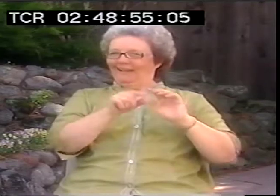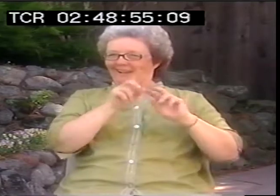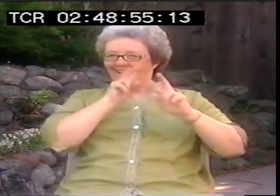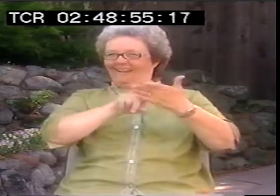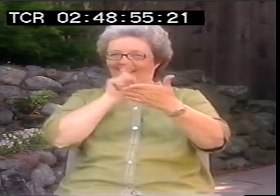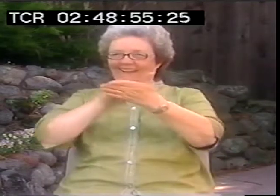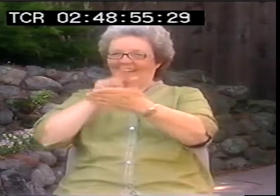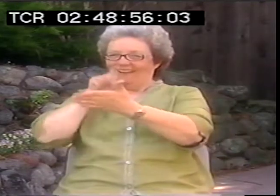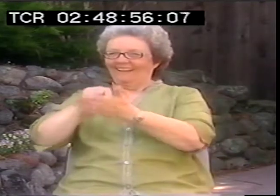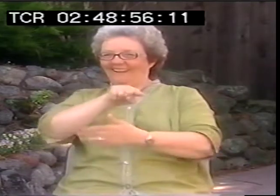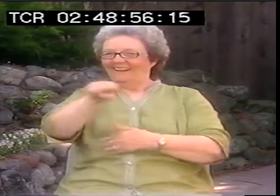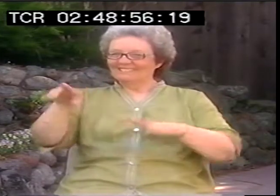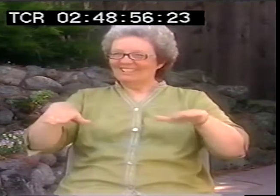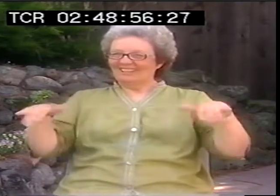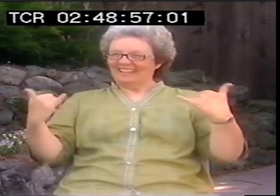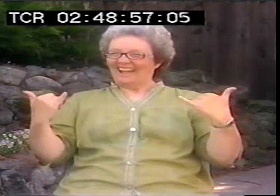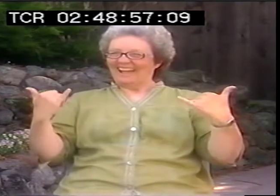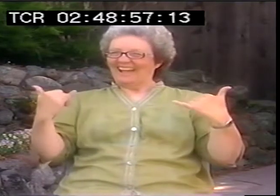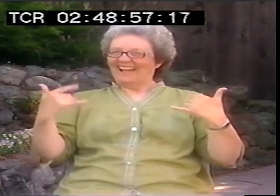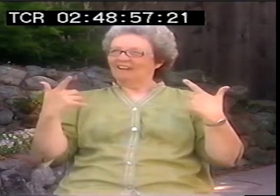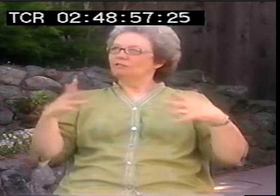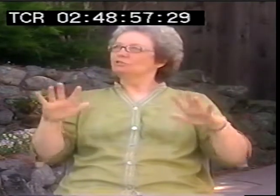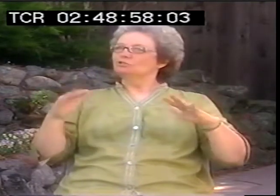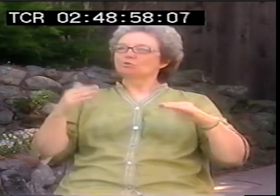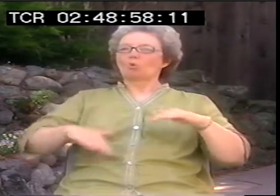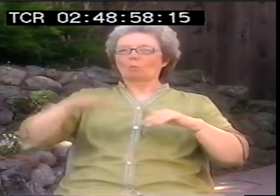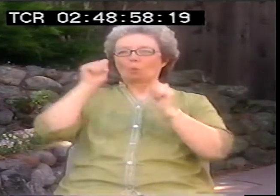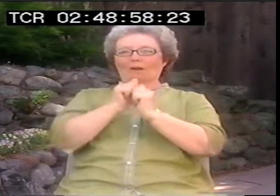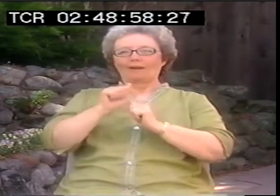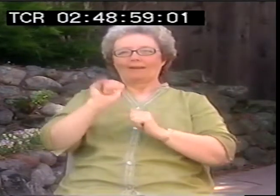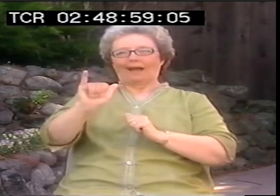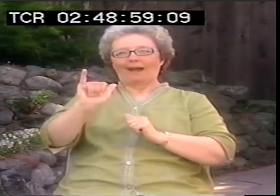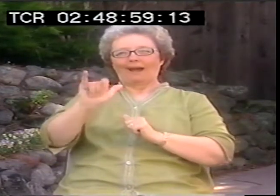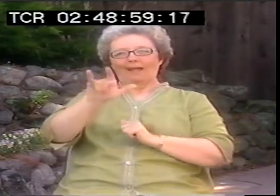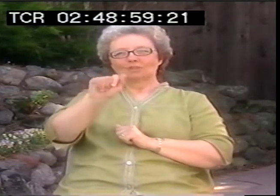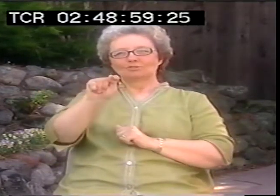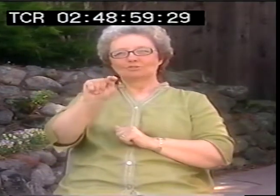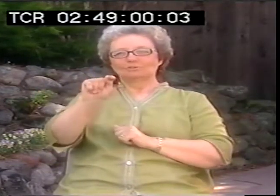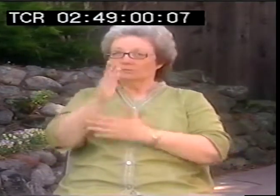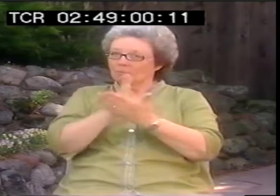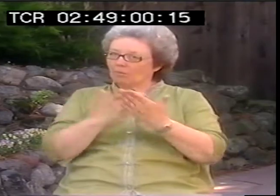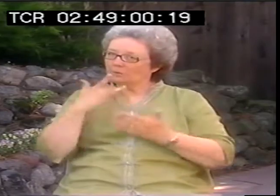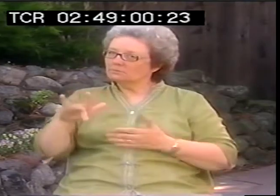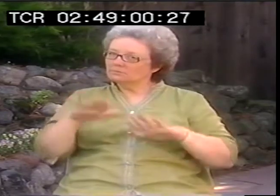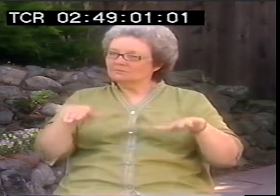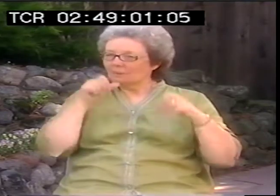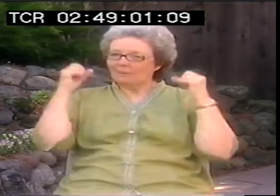up being exposed to that kind of literature.